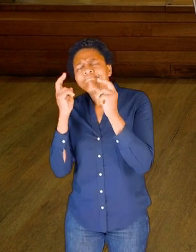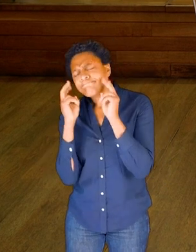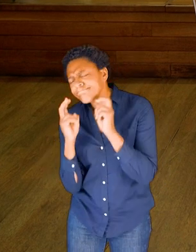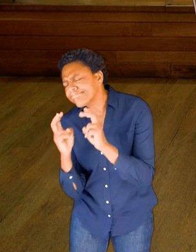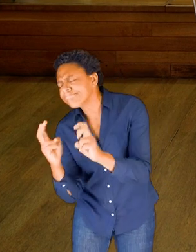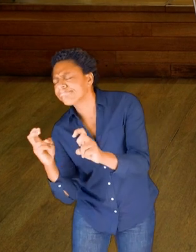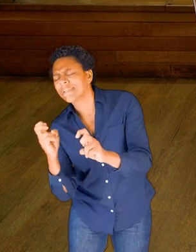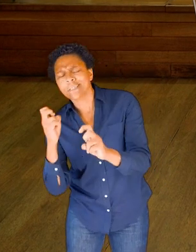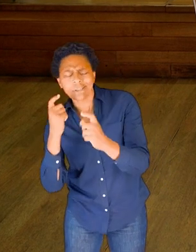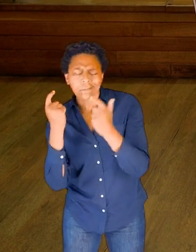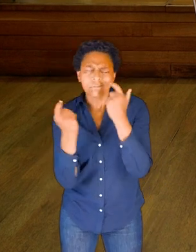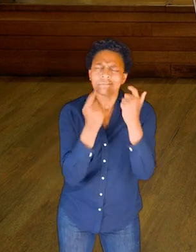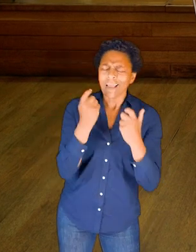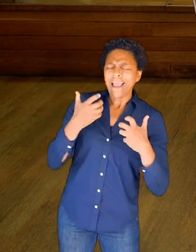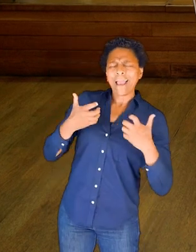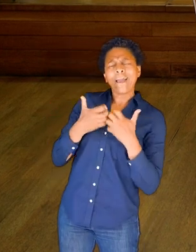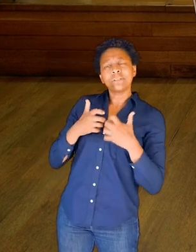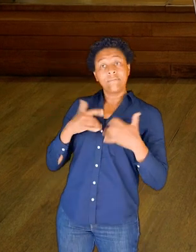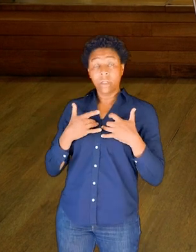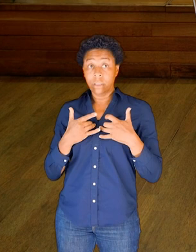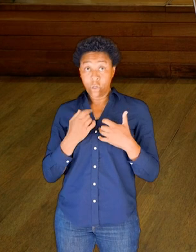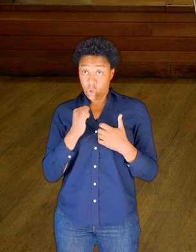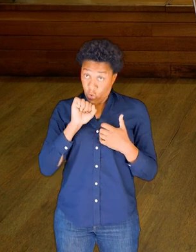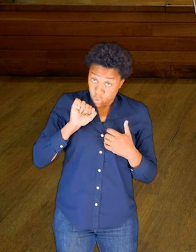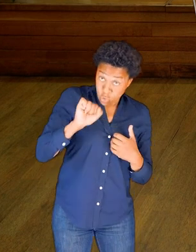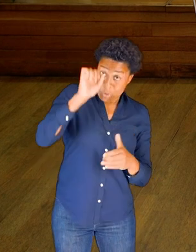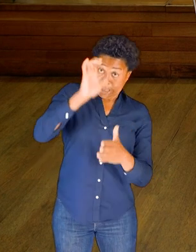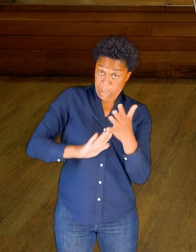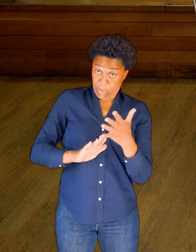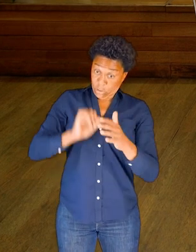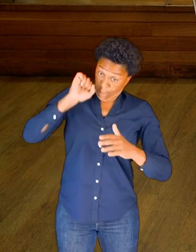Your own experience of your body is the most important thing.